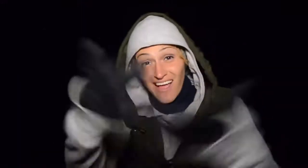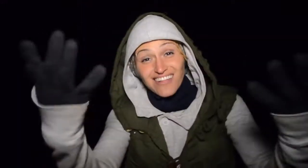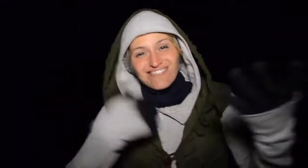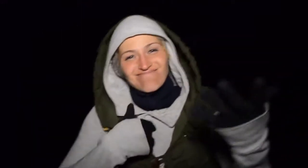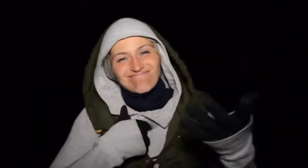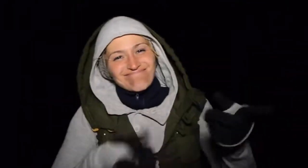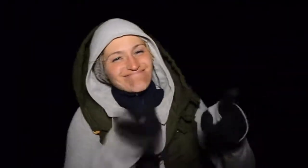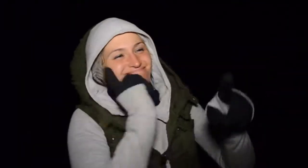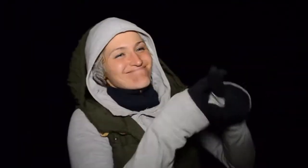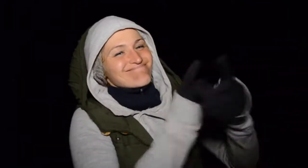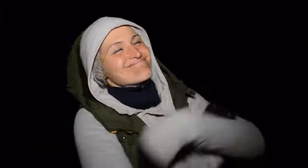screen but it is there as I can see it.